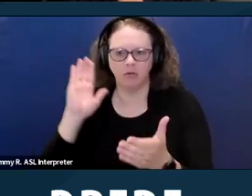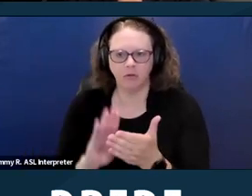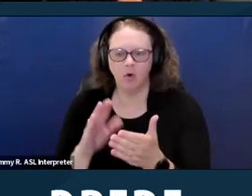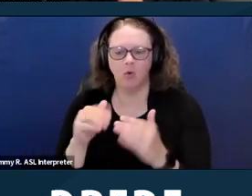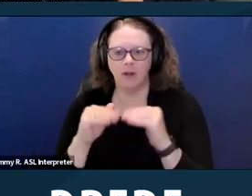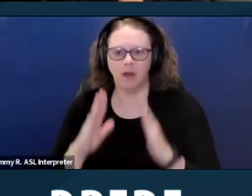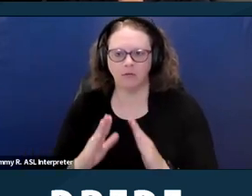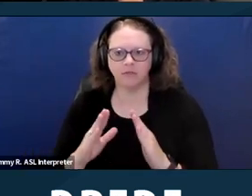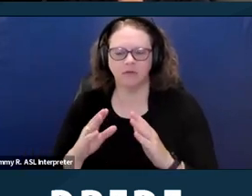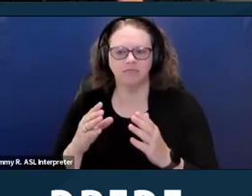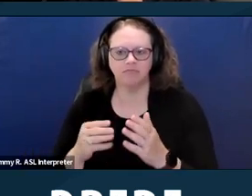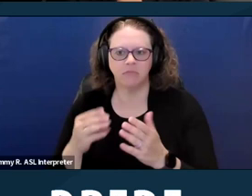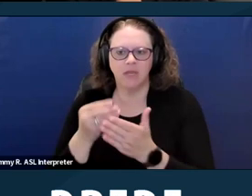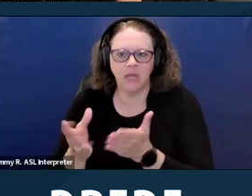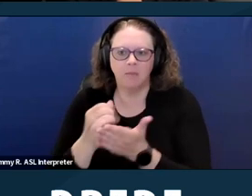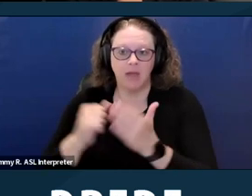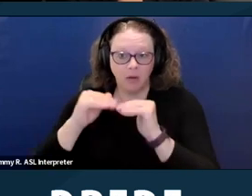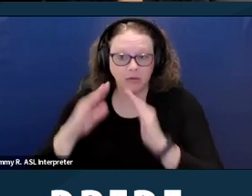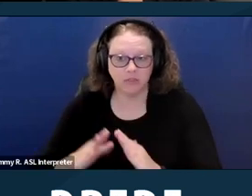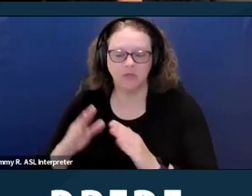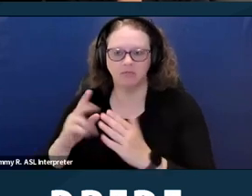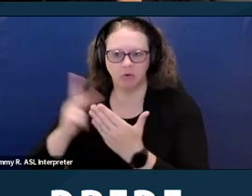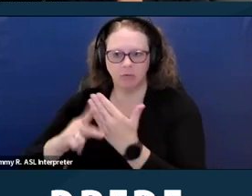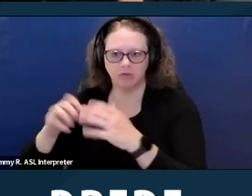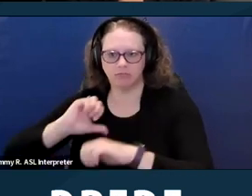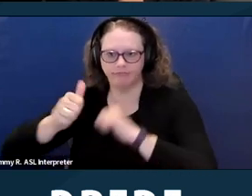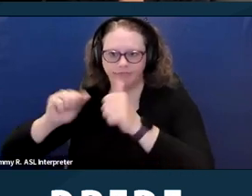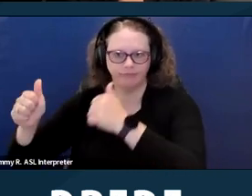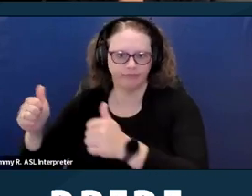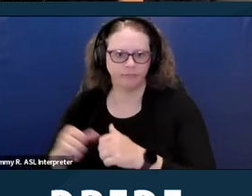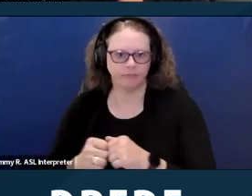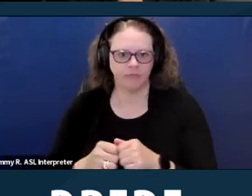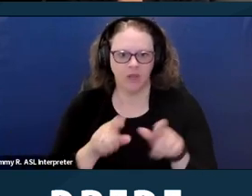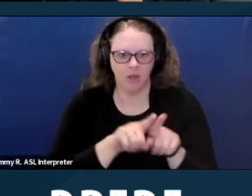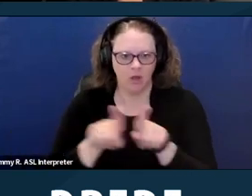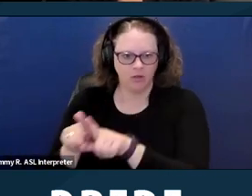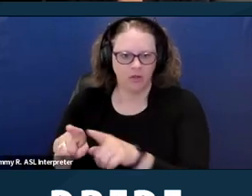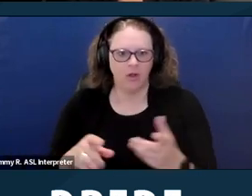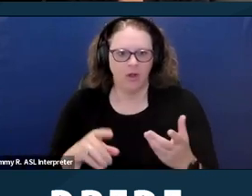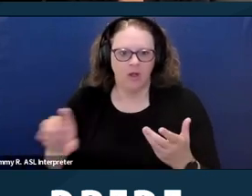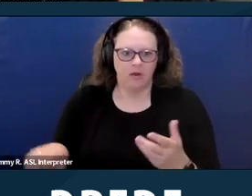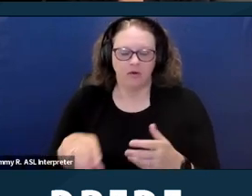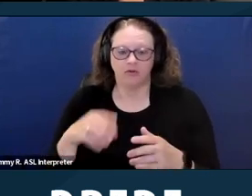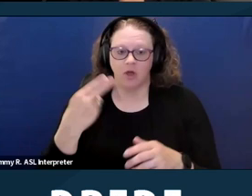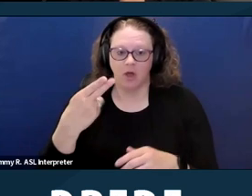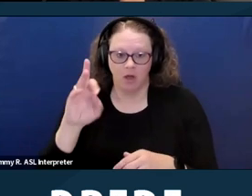which is a program that preserves affordability and availability of low-income rental multifamily properties